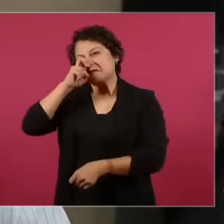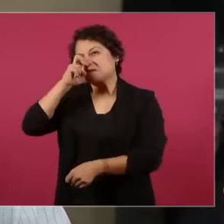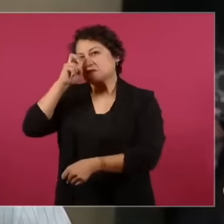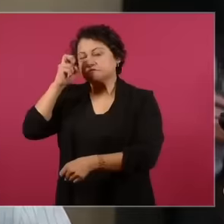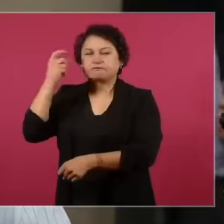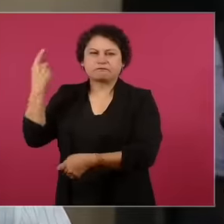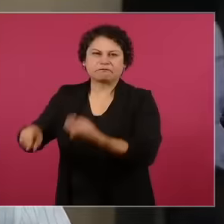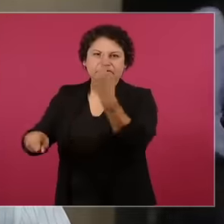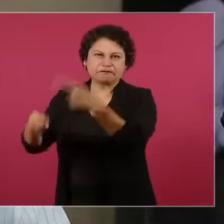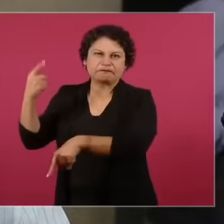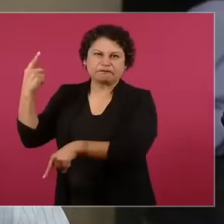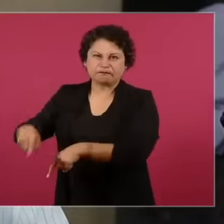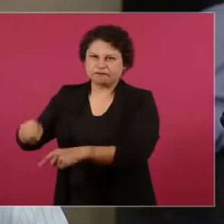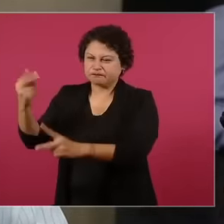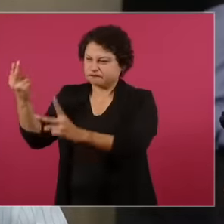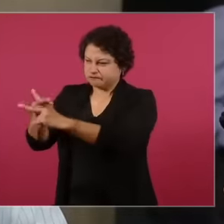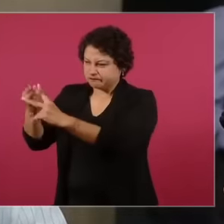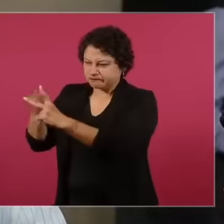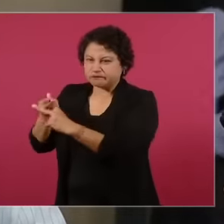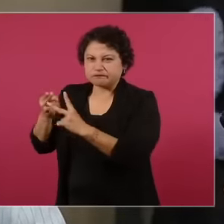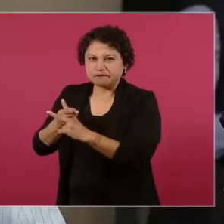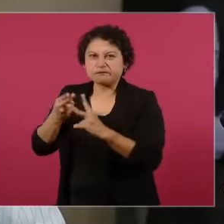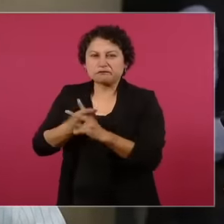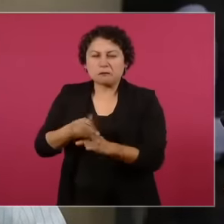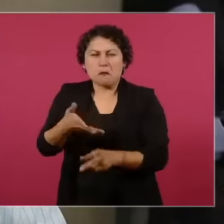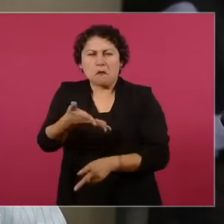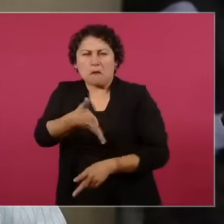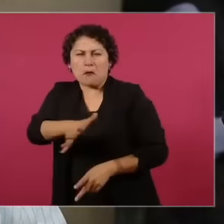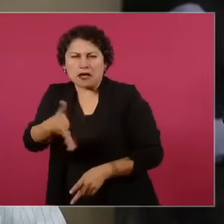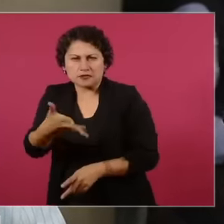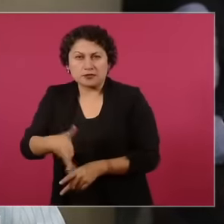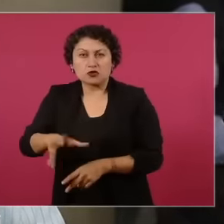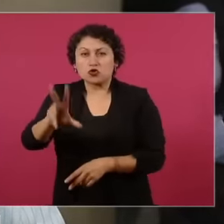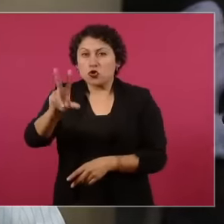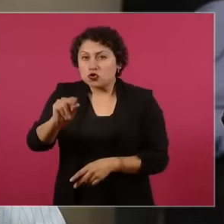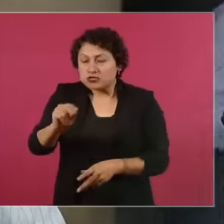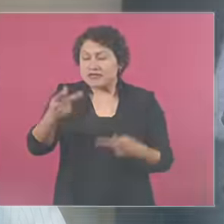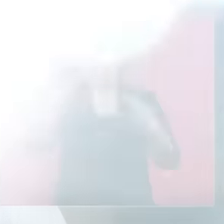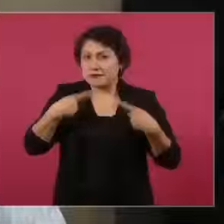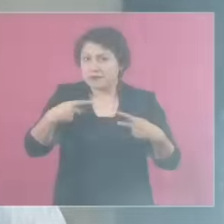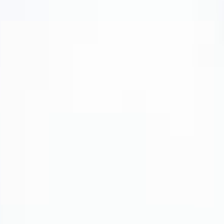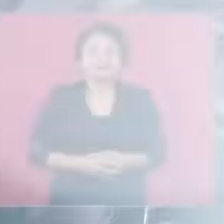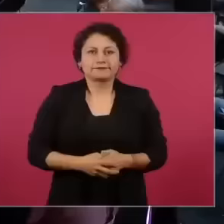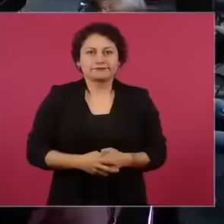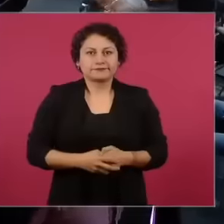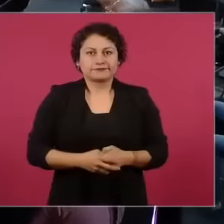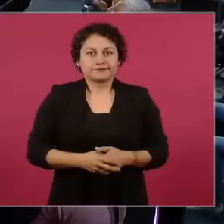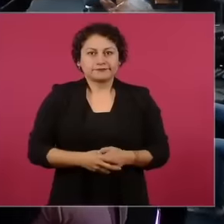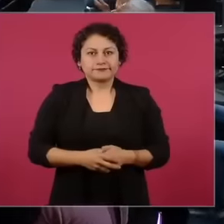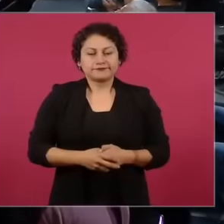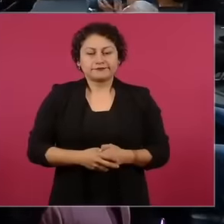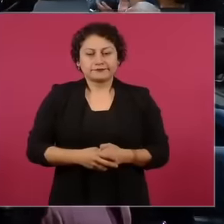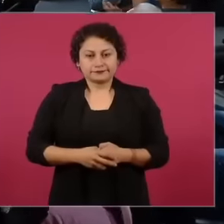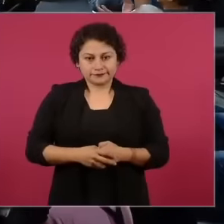were looking for the space to ask the president for help, let's see how things turned out in